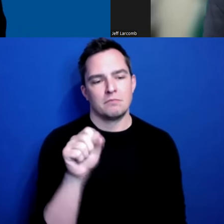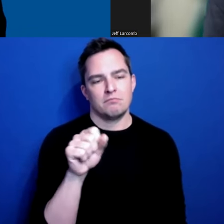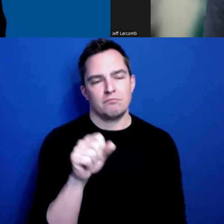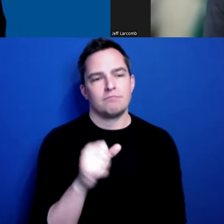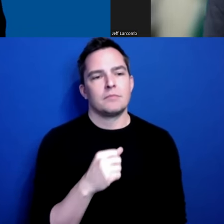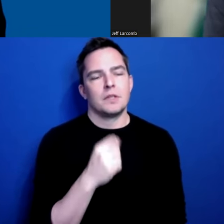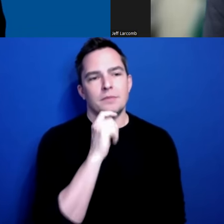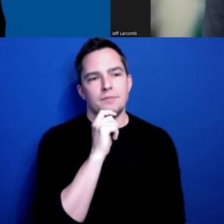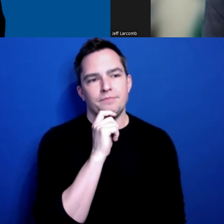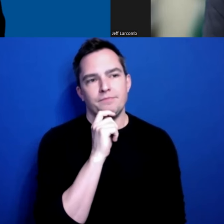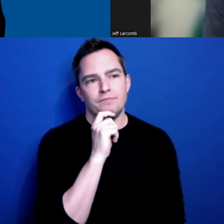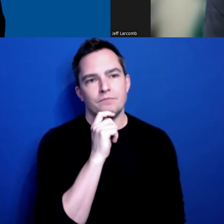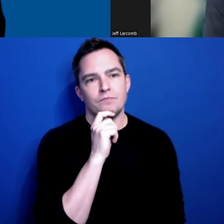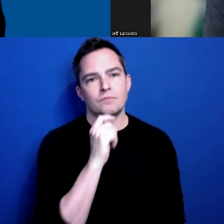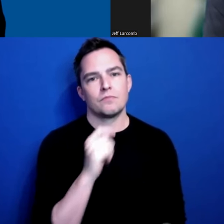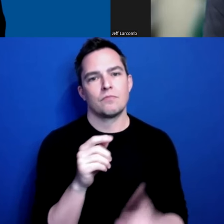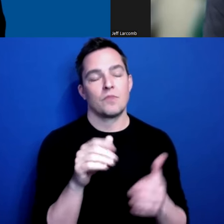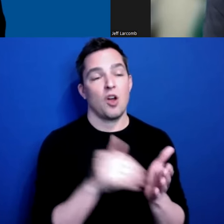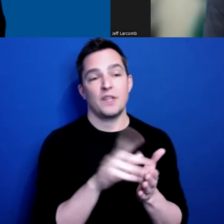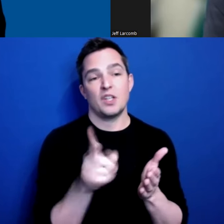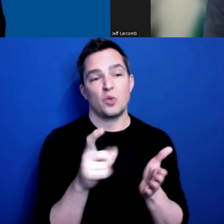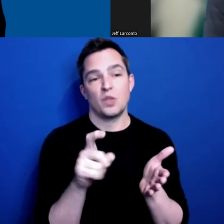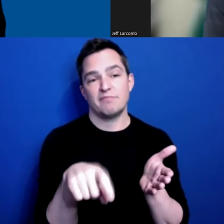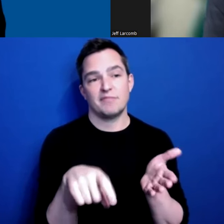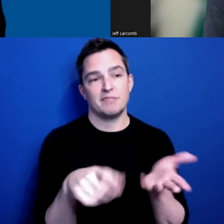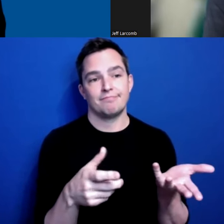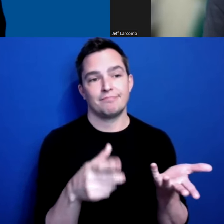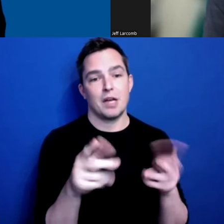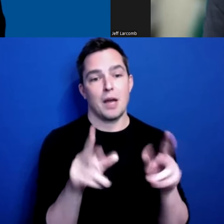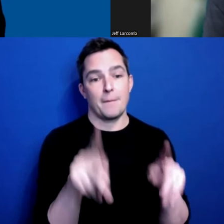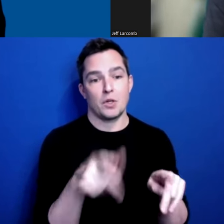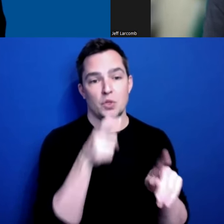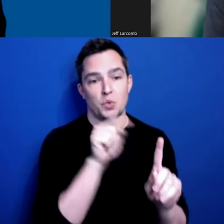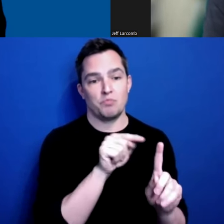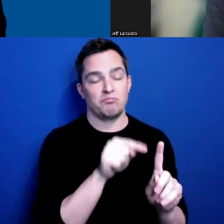A lot of times, all it takes is somebody who’s patient and